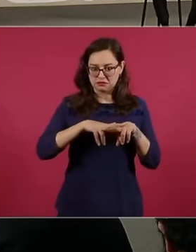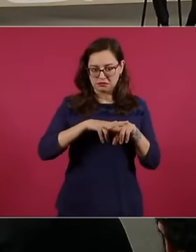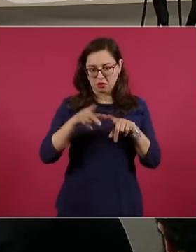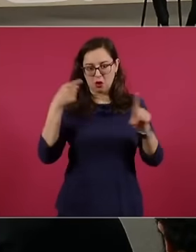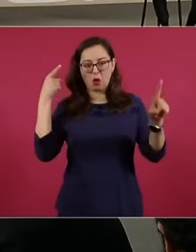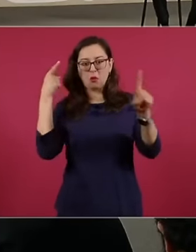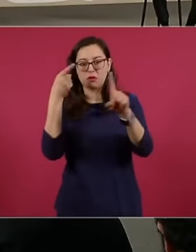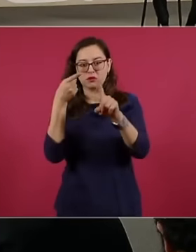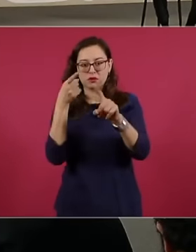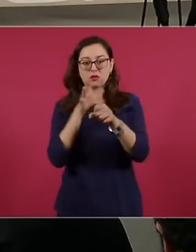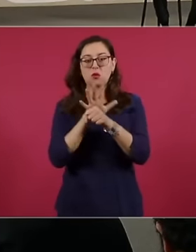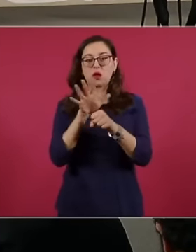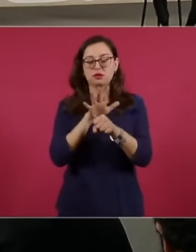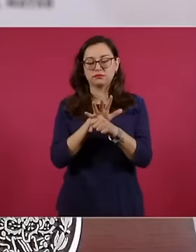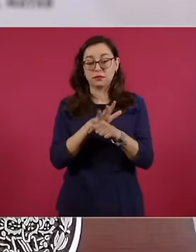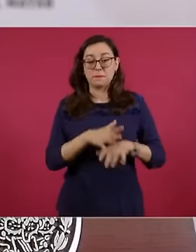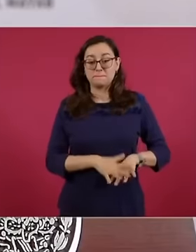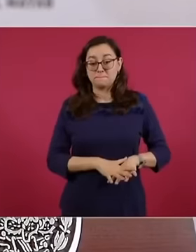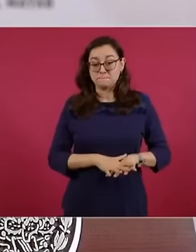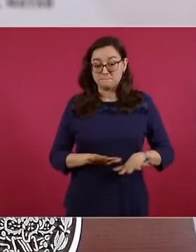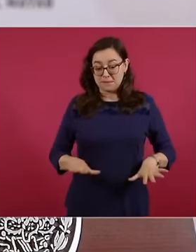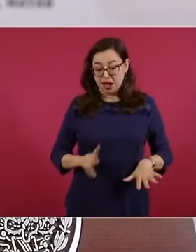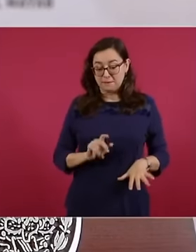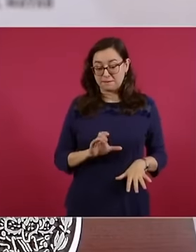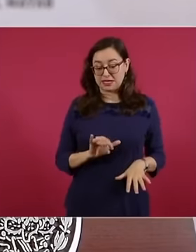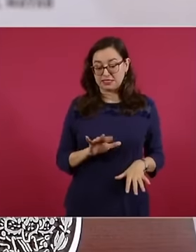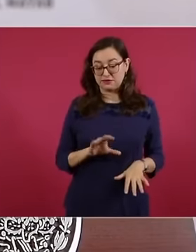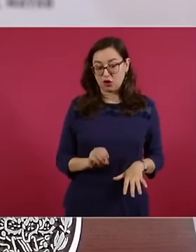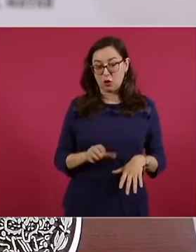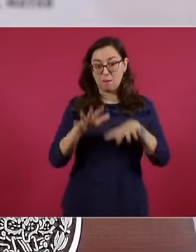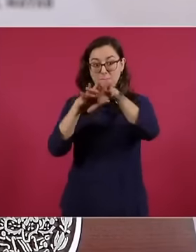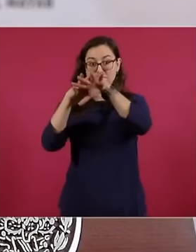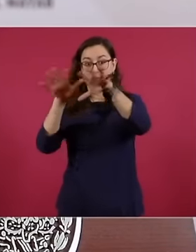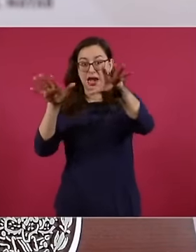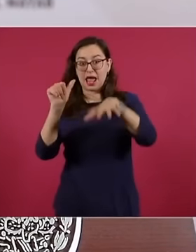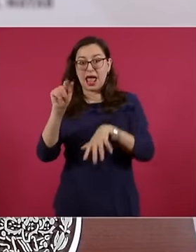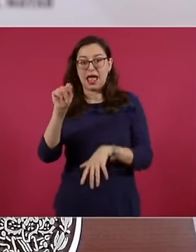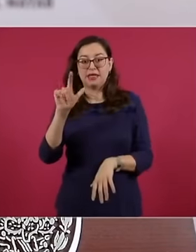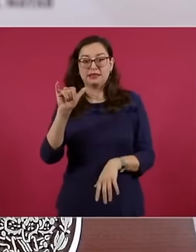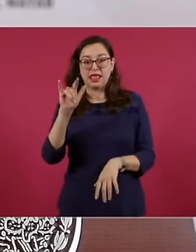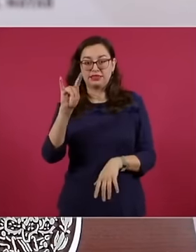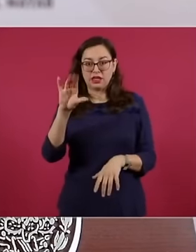the oceanic Pacific and Atlantic oceans with the purpose of enhancing